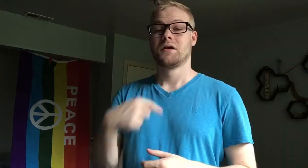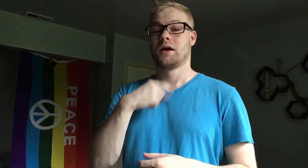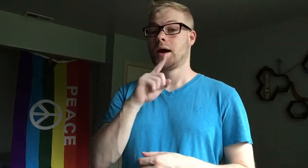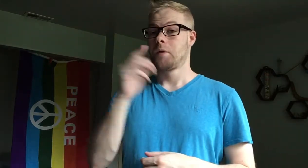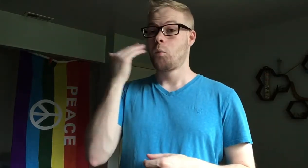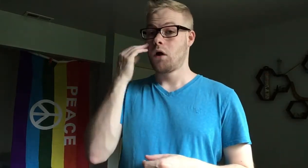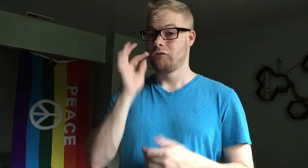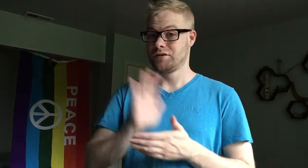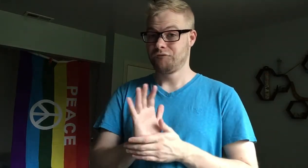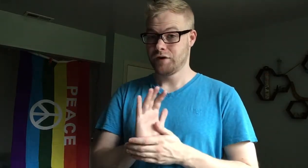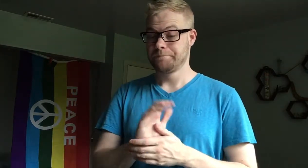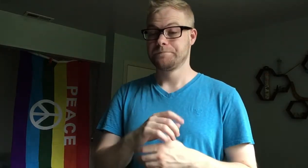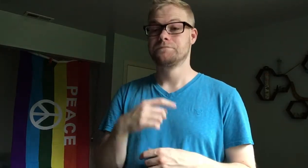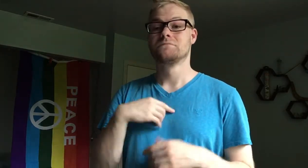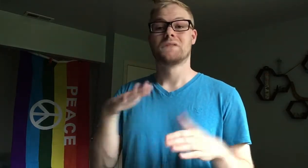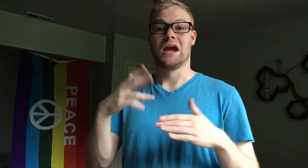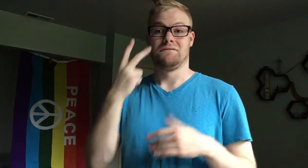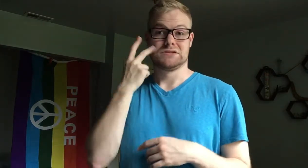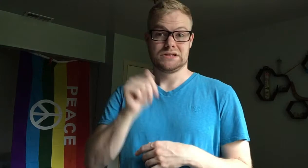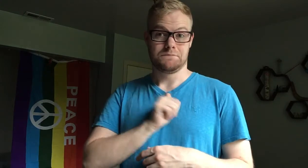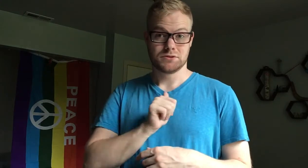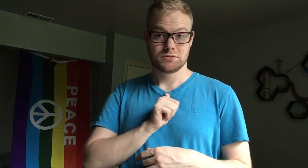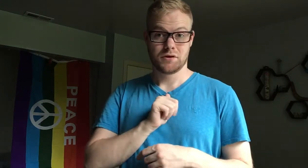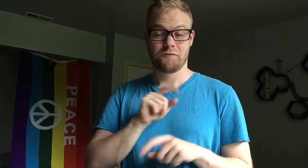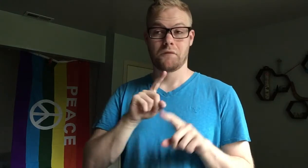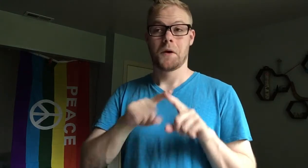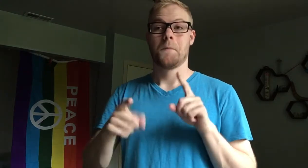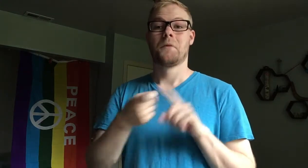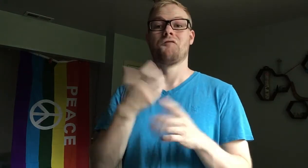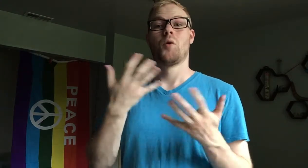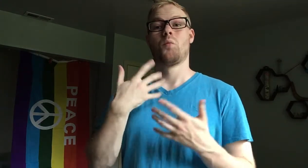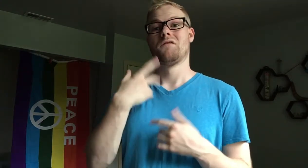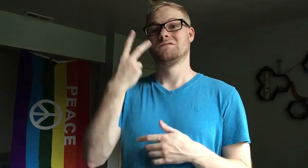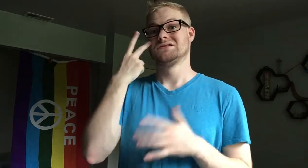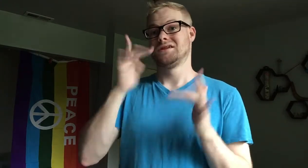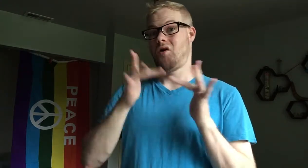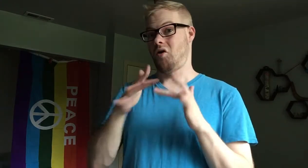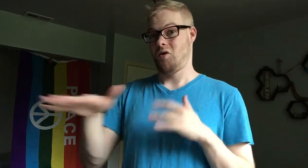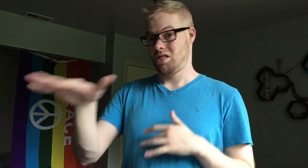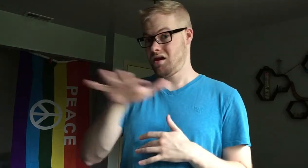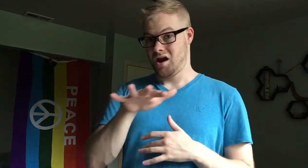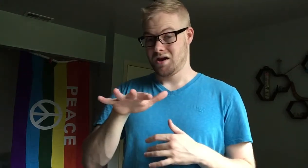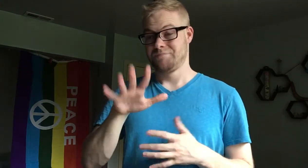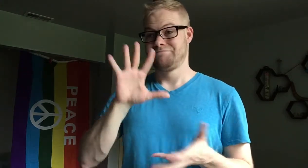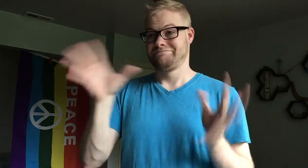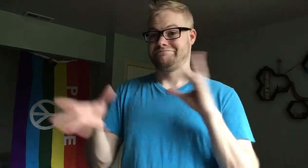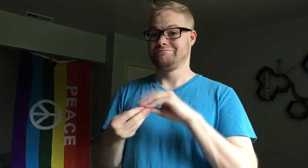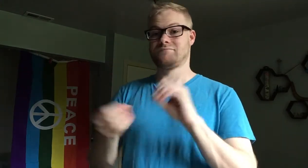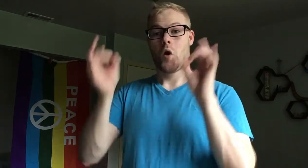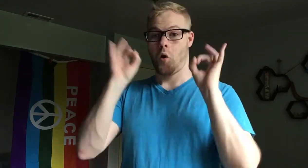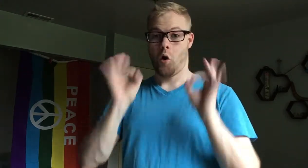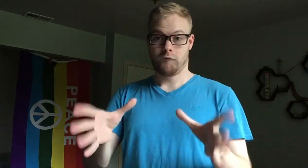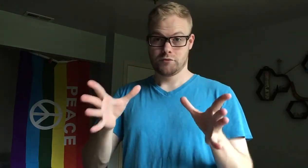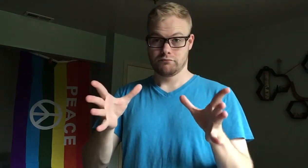I am aware of the film, and I haven’t seen it myself - but from what I’ve seen online, the film is summarily awful. ]